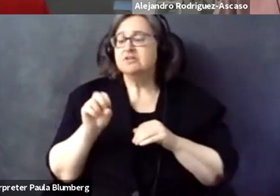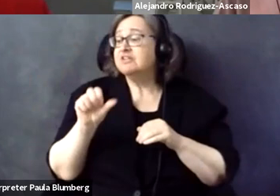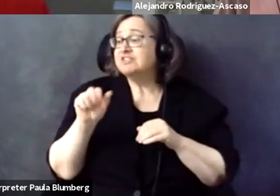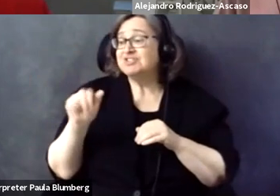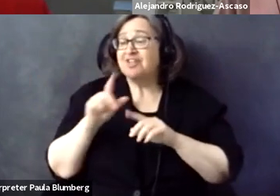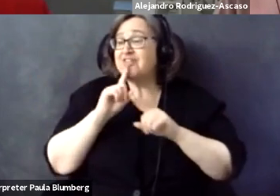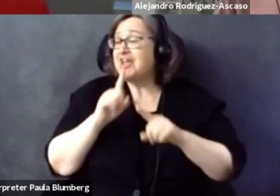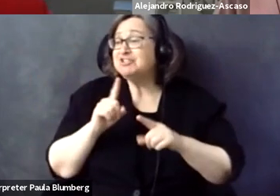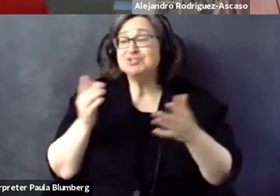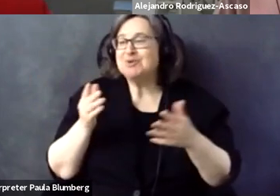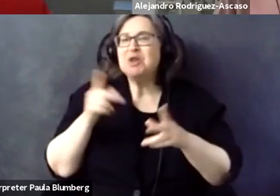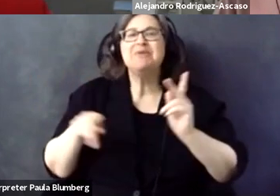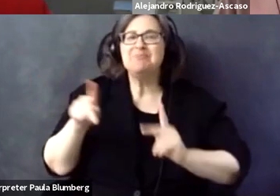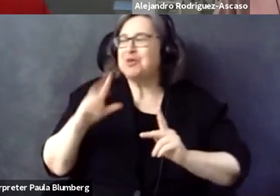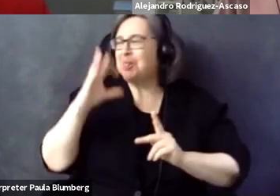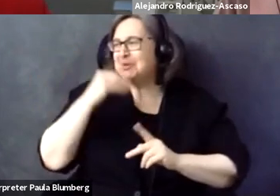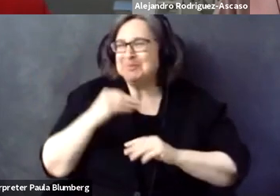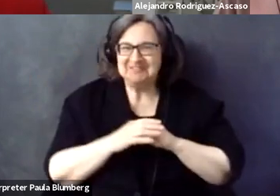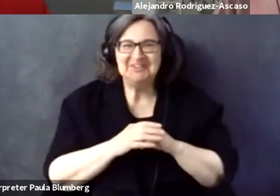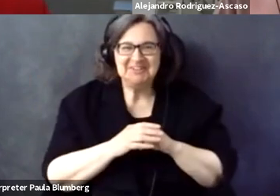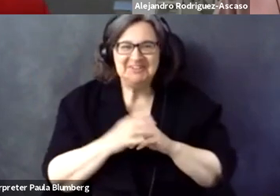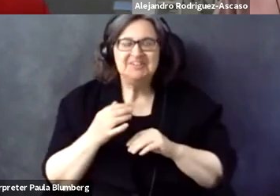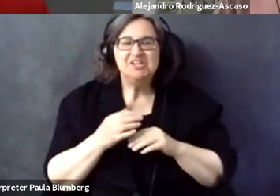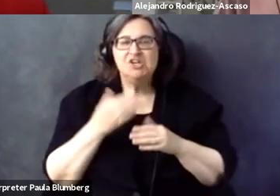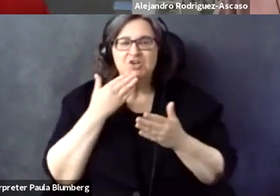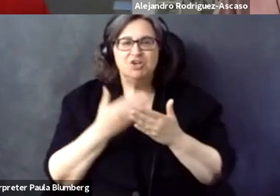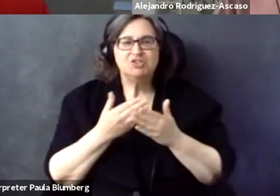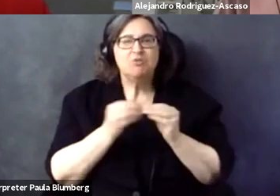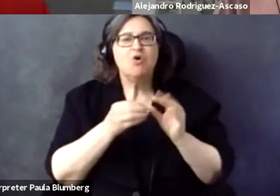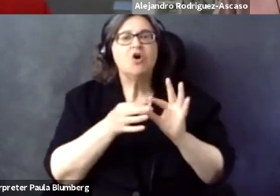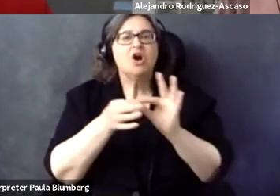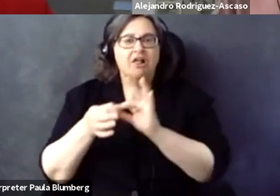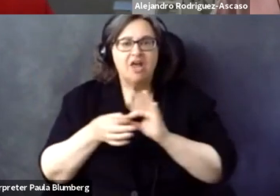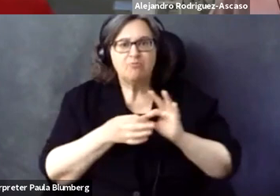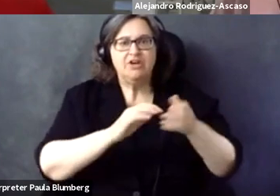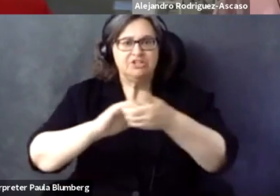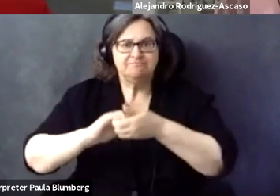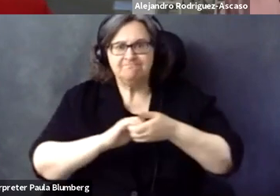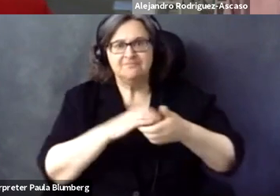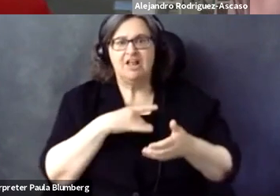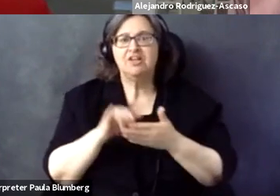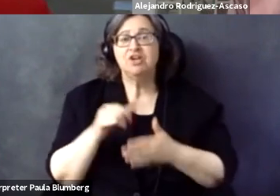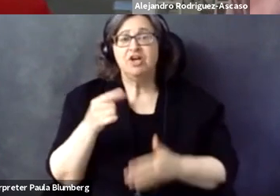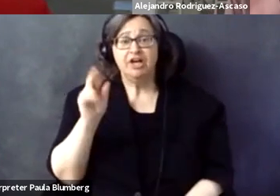to governments and to a standardization. The answer is people. That's beautiful (chuckles).